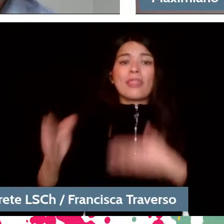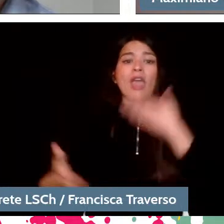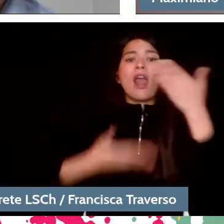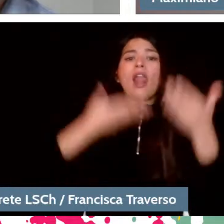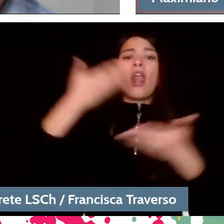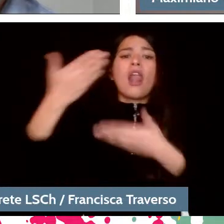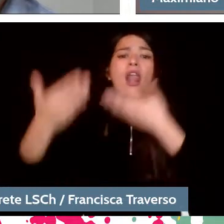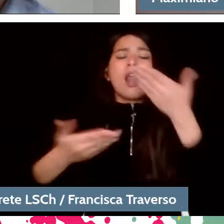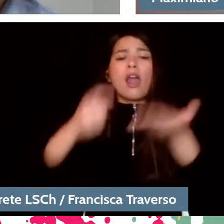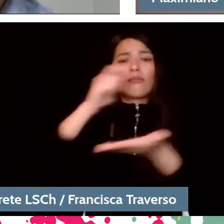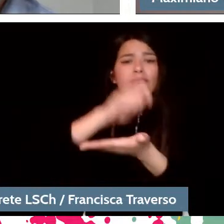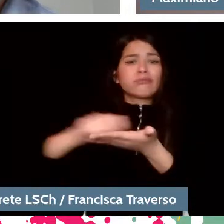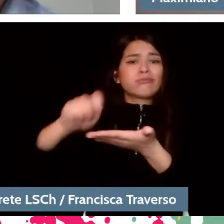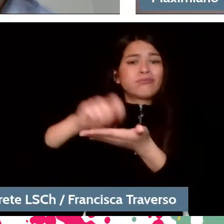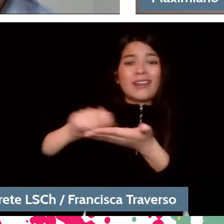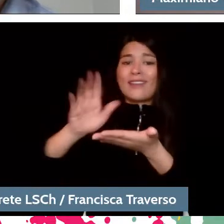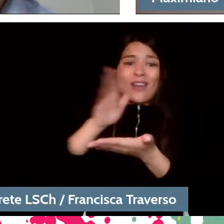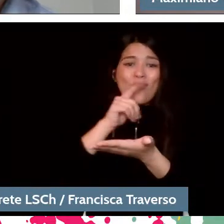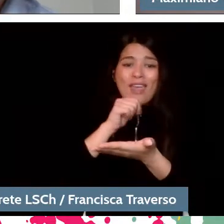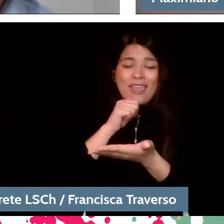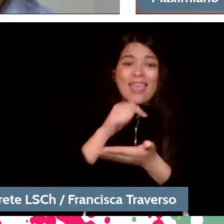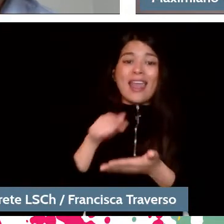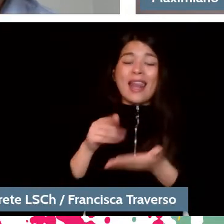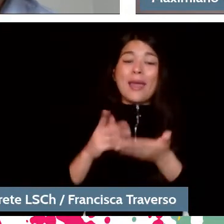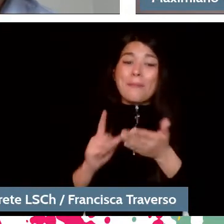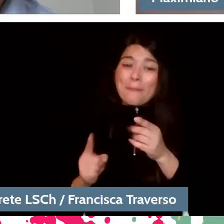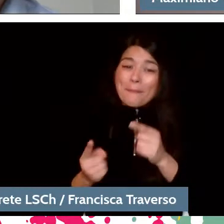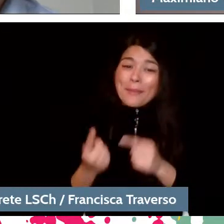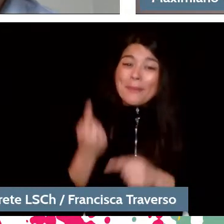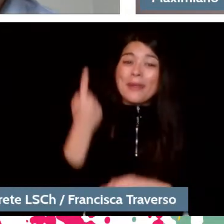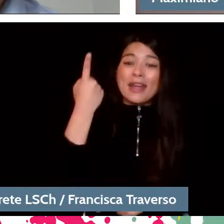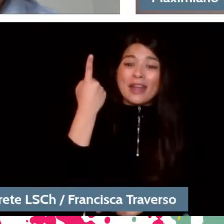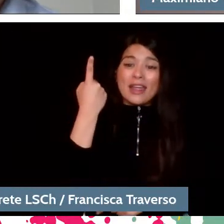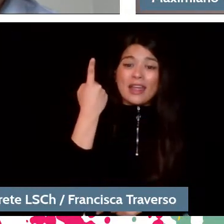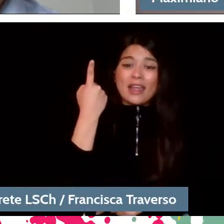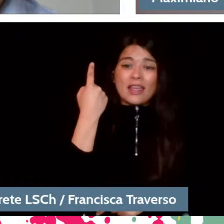And the first music that began to appear is the one that came at the fall of the Roman Empire,